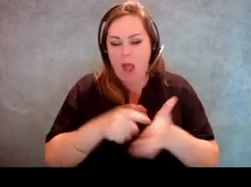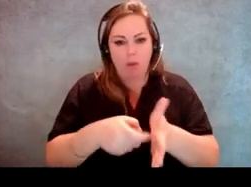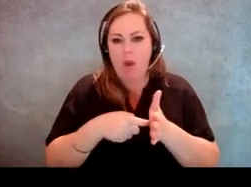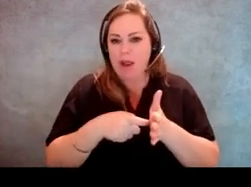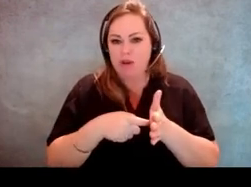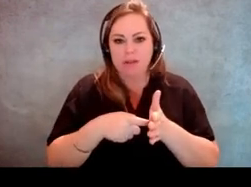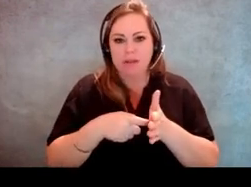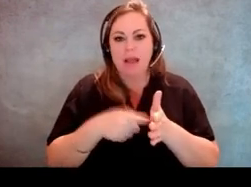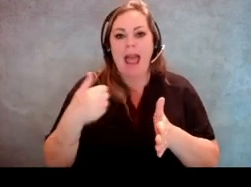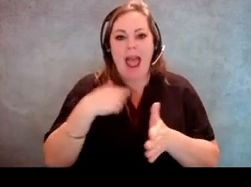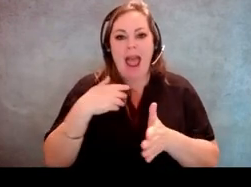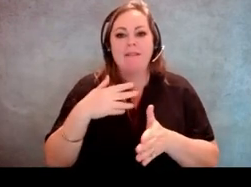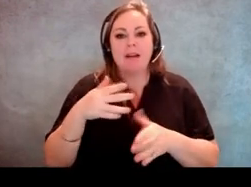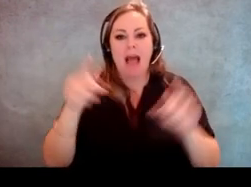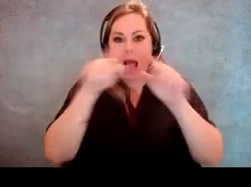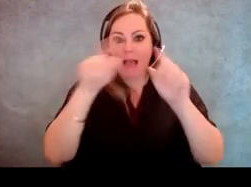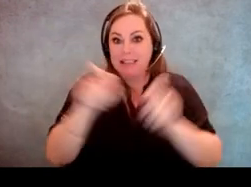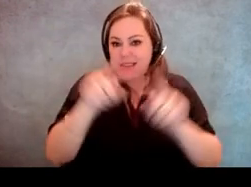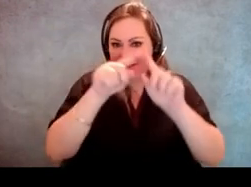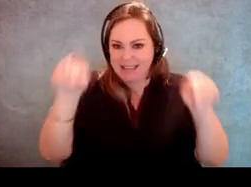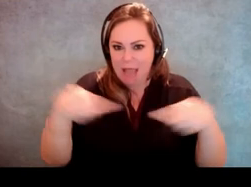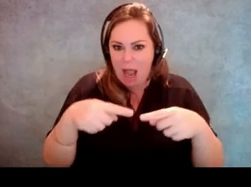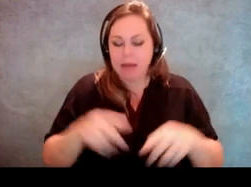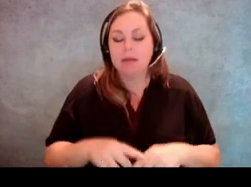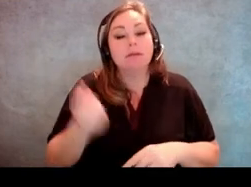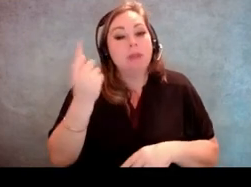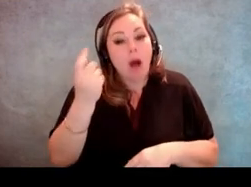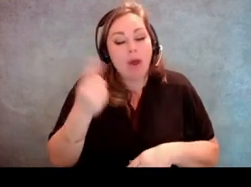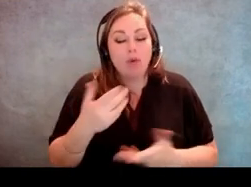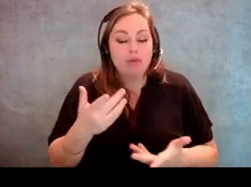there to be a certain kind of sign. Although I would argue that in order